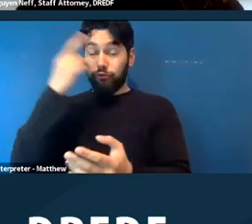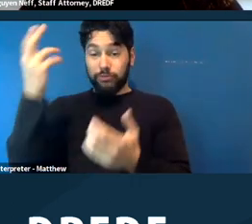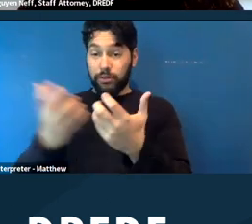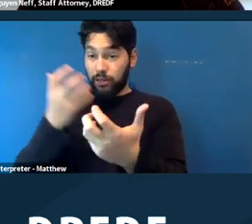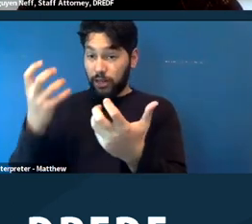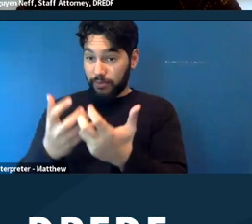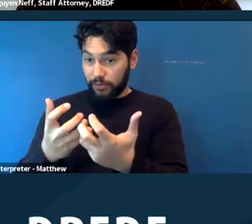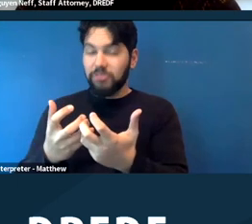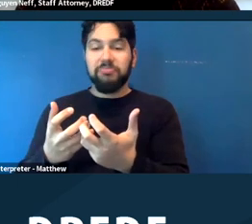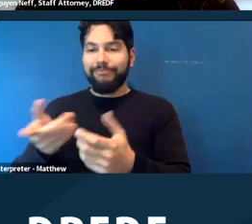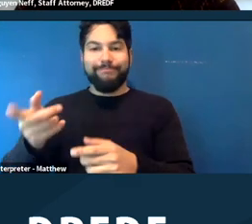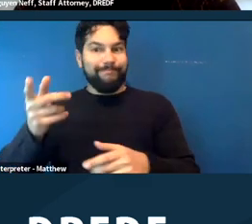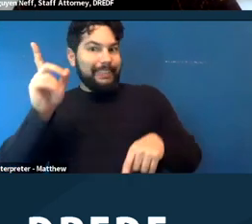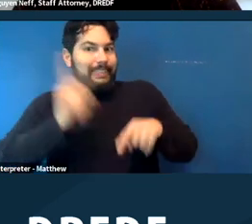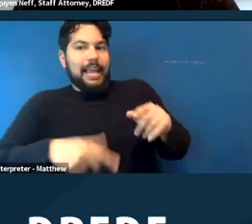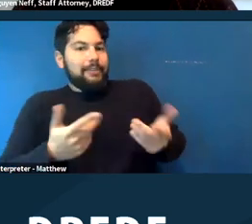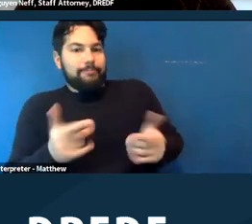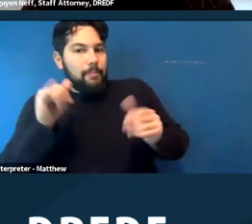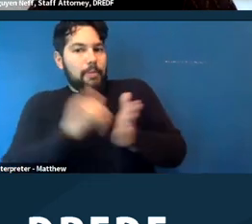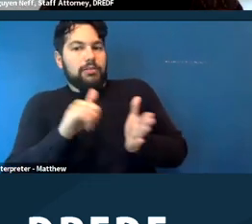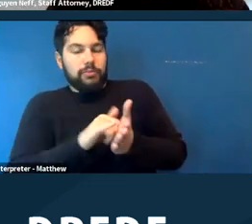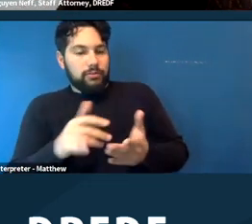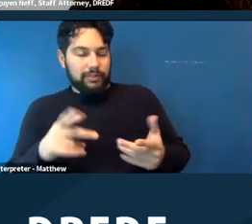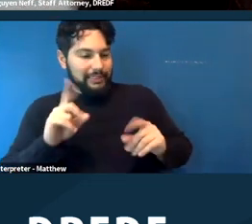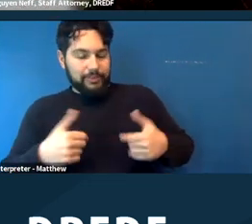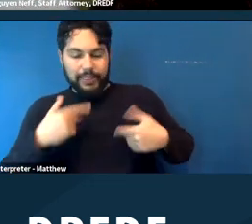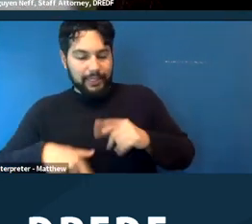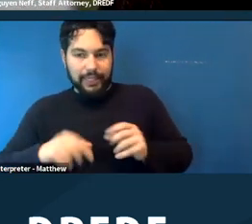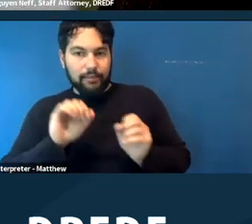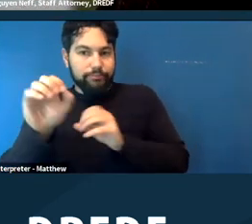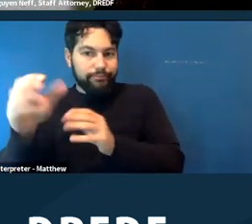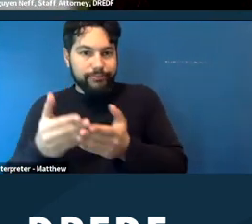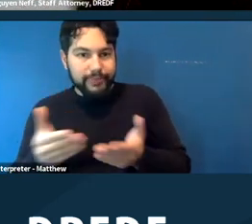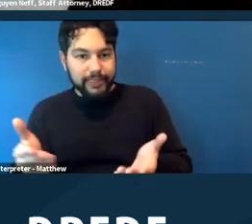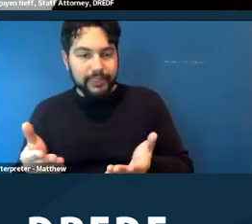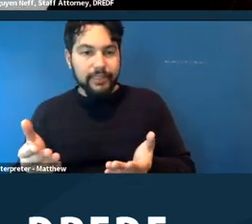she couldn't comply with that. And the Court cited the case we mentioned earlier, McGary,